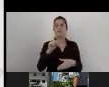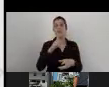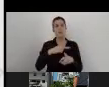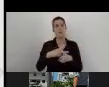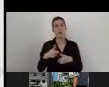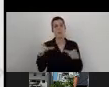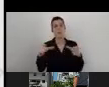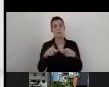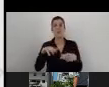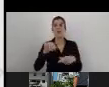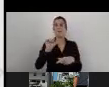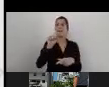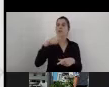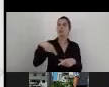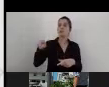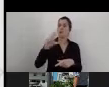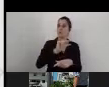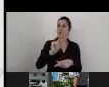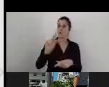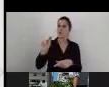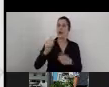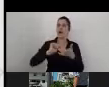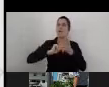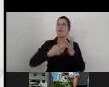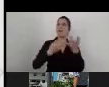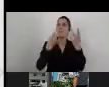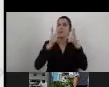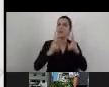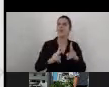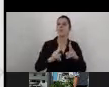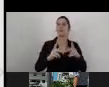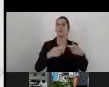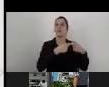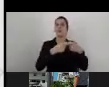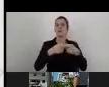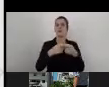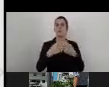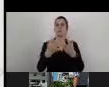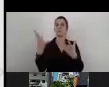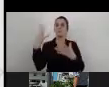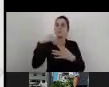to enable organizations to implement accessibility in the best way possible.